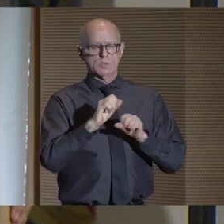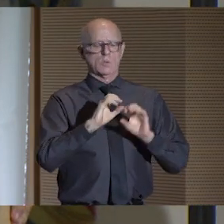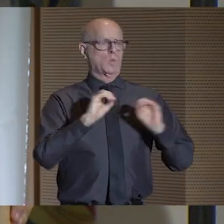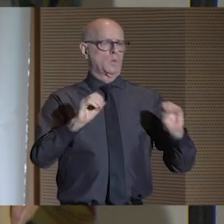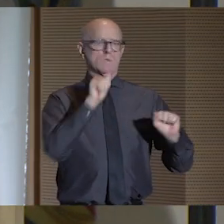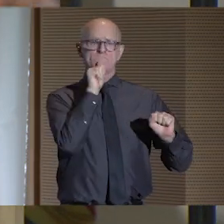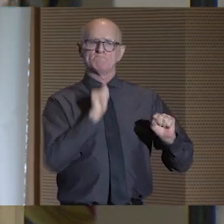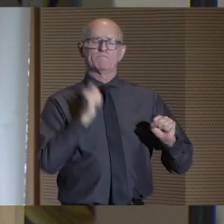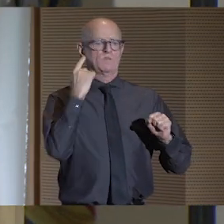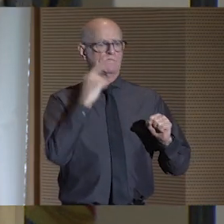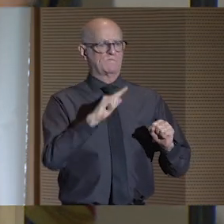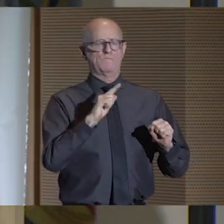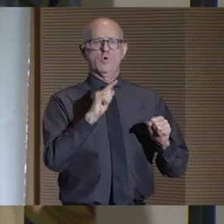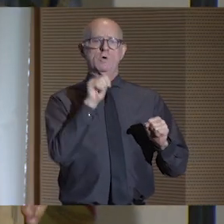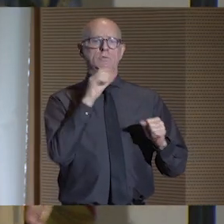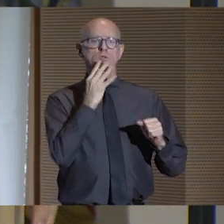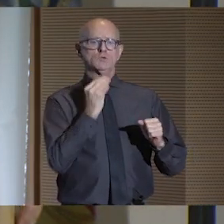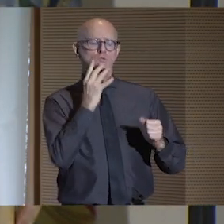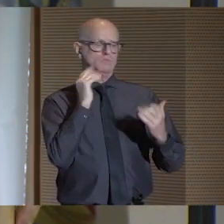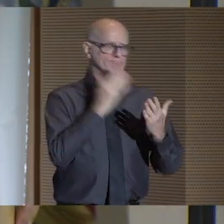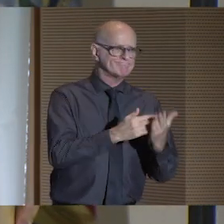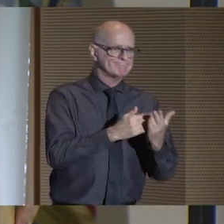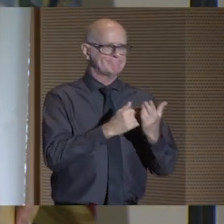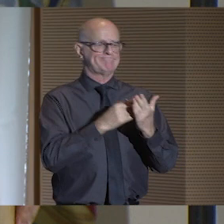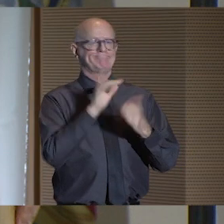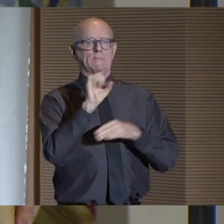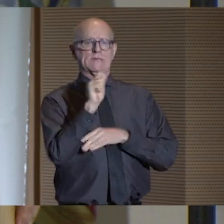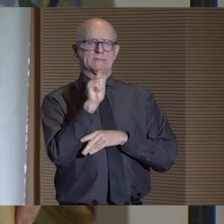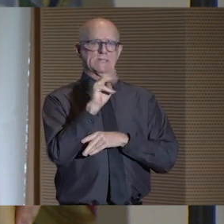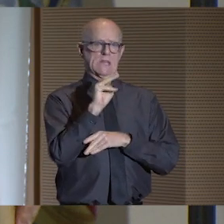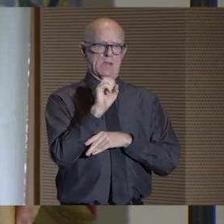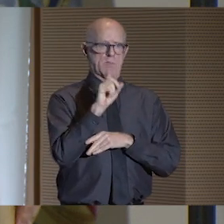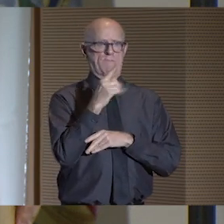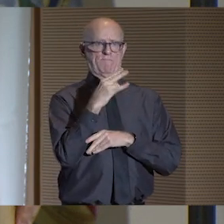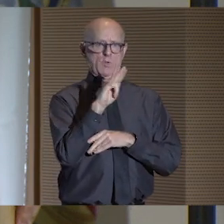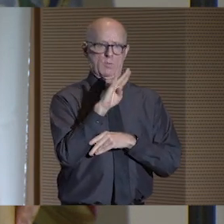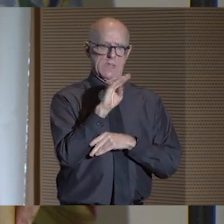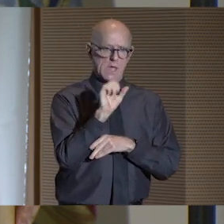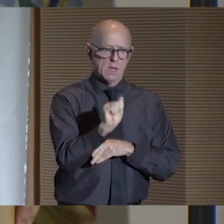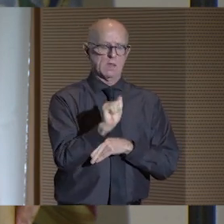but we have no tolerance for anti-Semitism, Islamophobia,